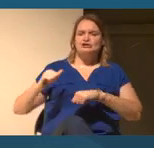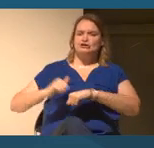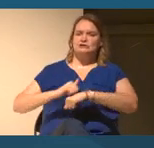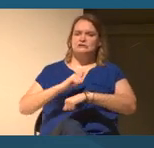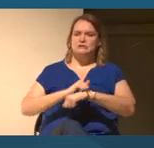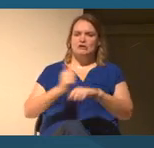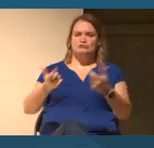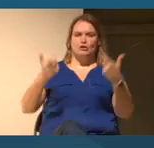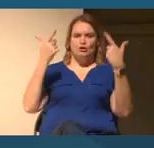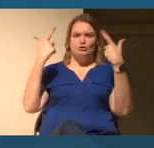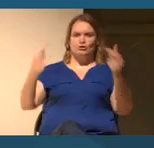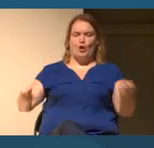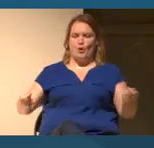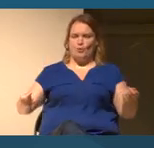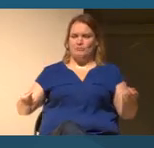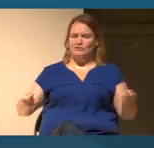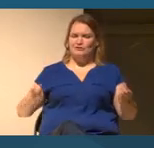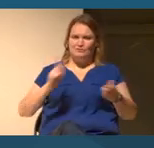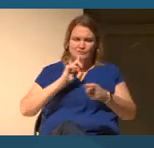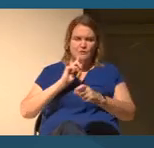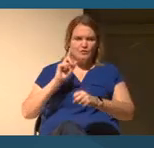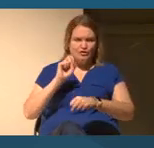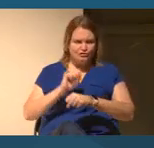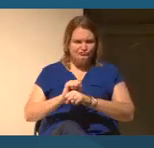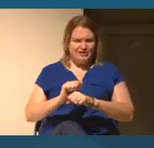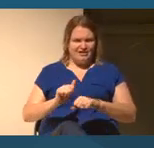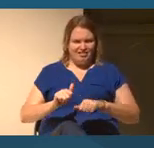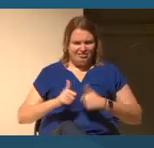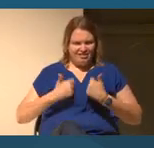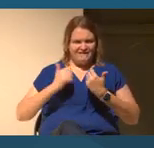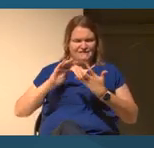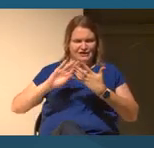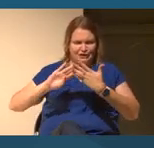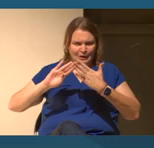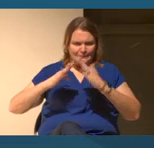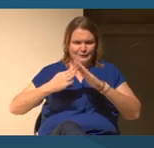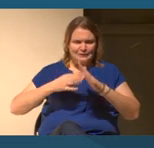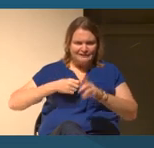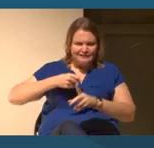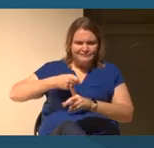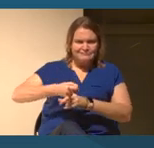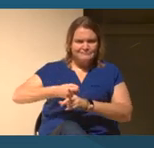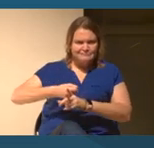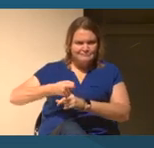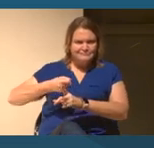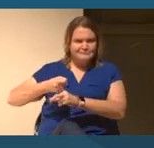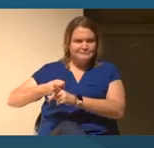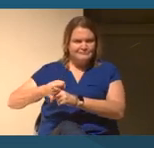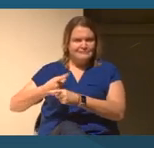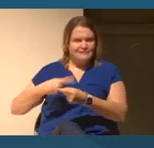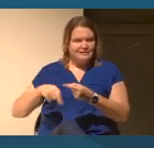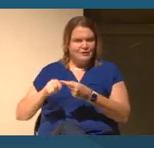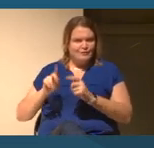This is like real-life brass tacks repercussions for people as they are making these decisions.